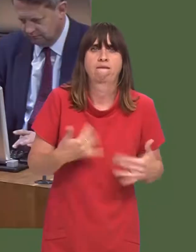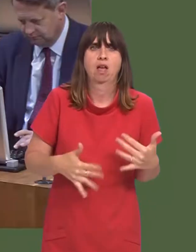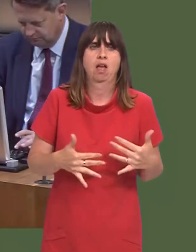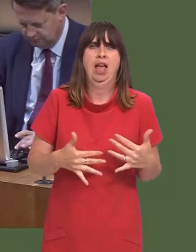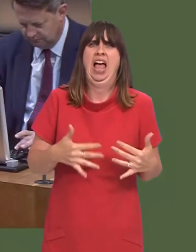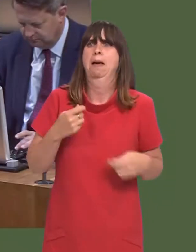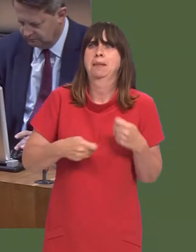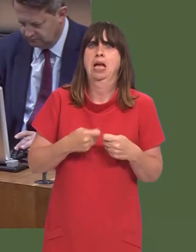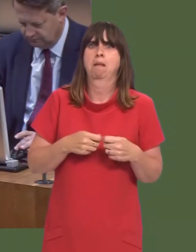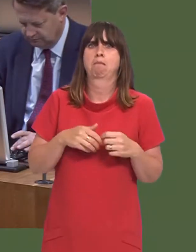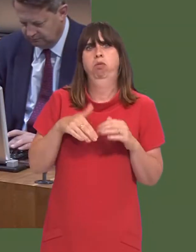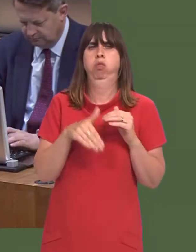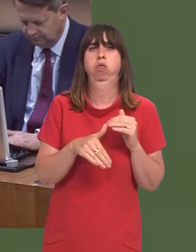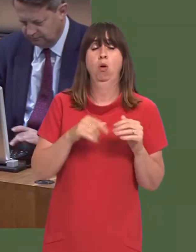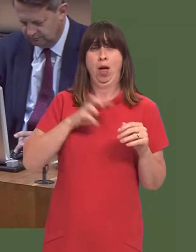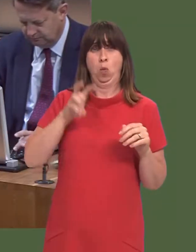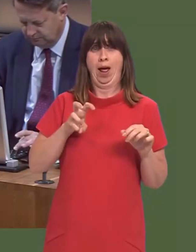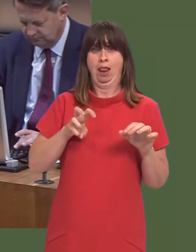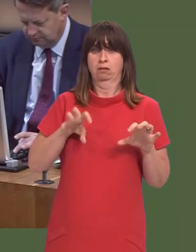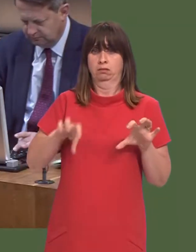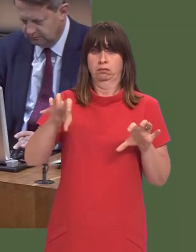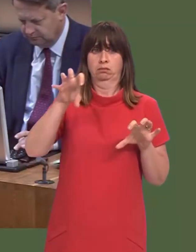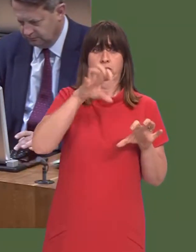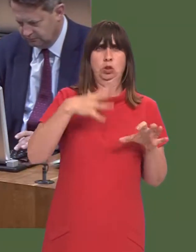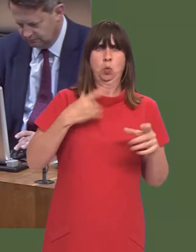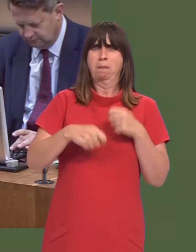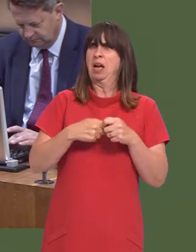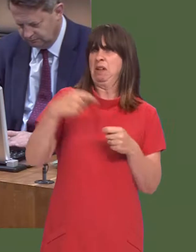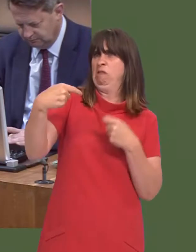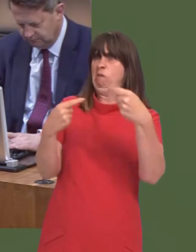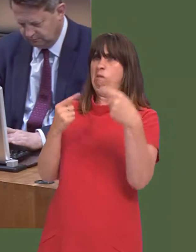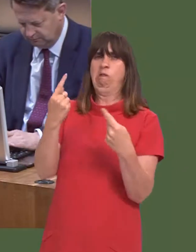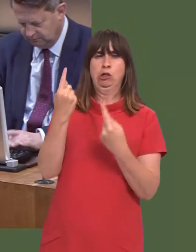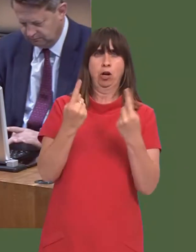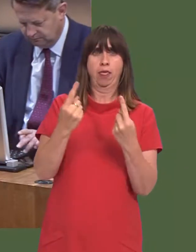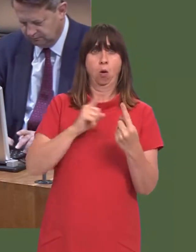in terms of the way they compete not just with each otheróWales is a very small marketóbut across the world.